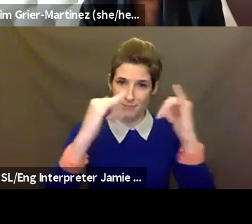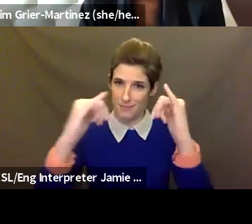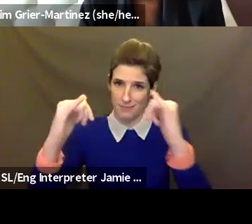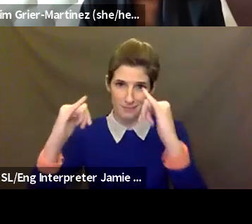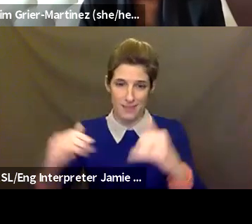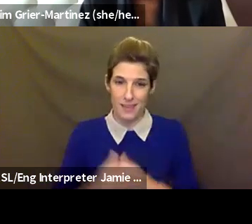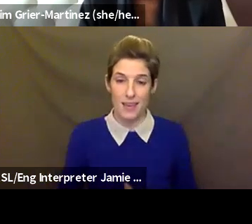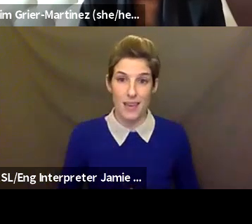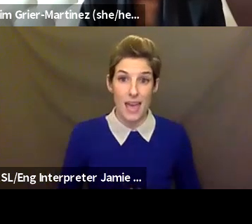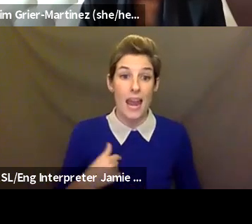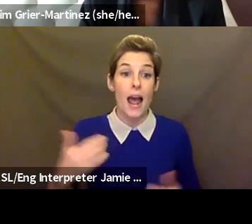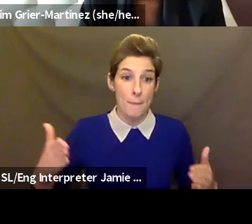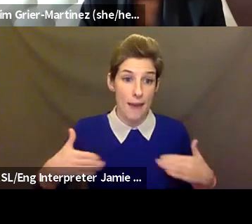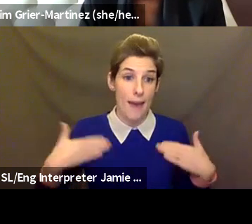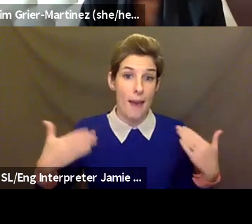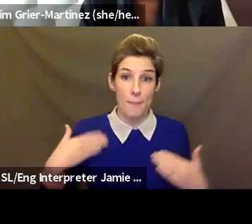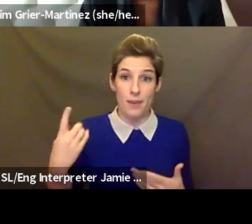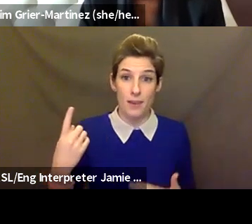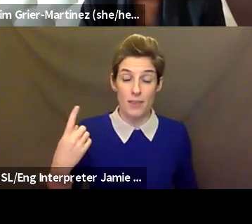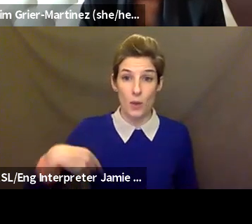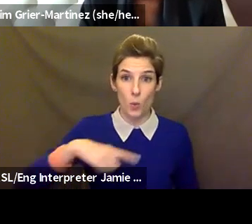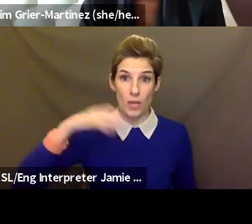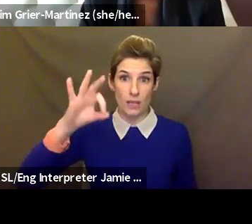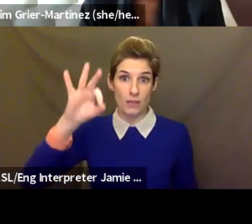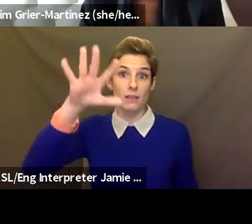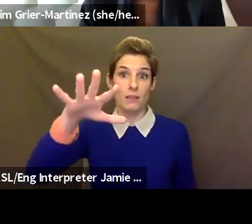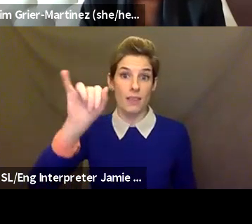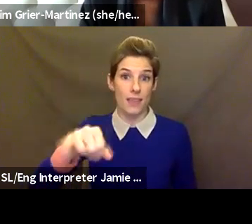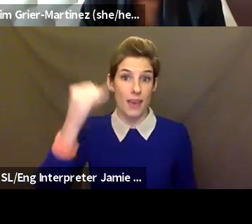because this is such a high focus platform on Zoom, and